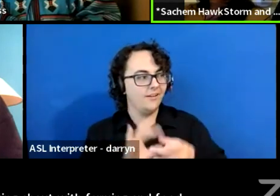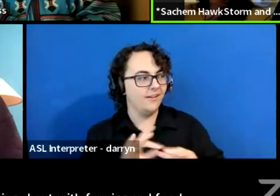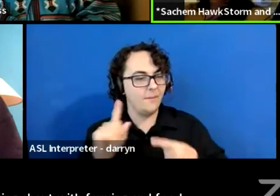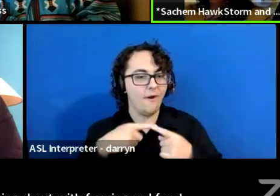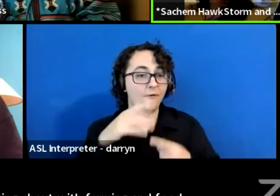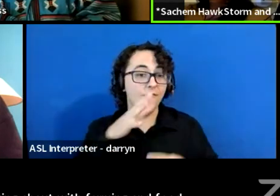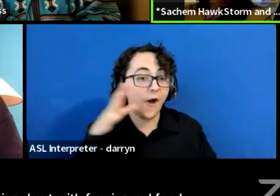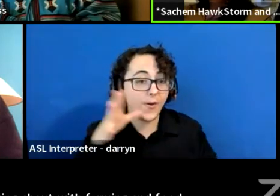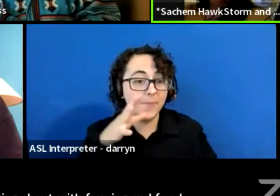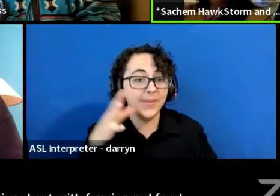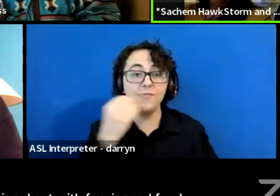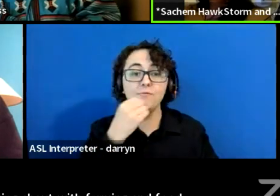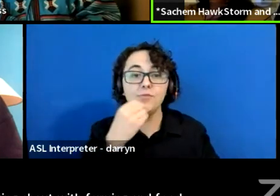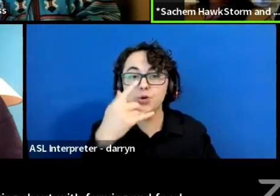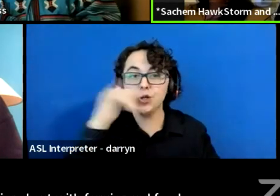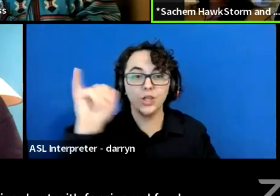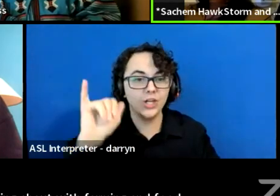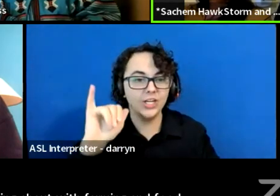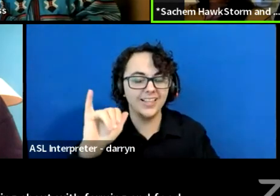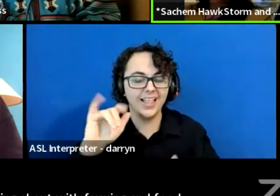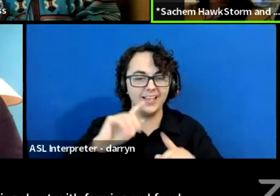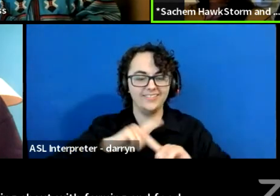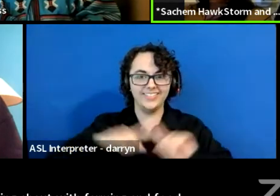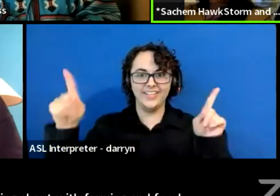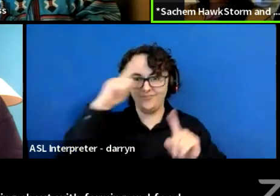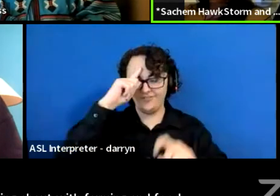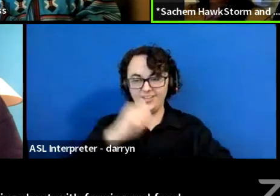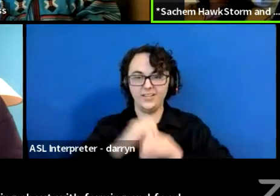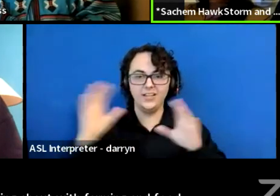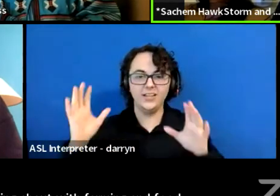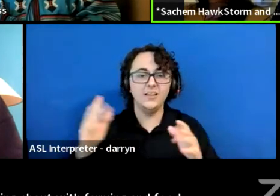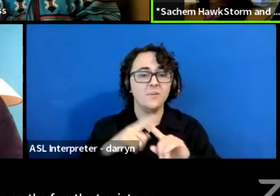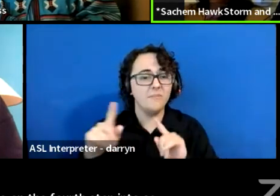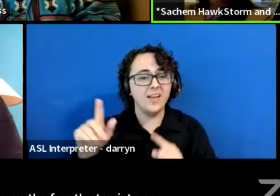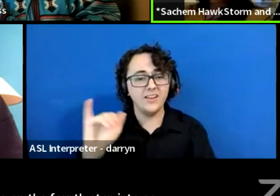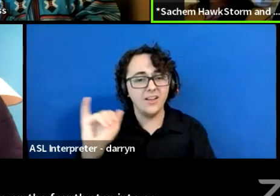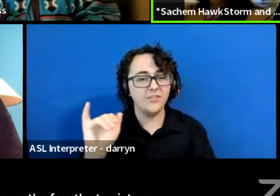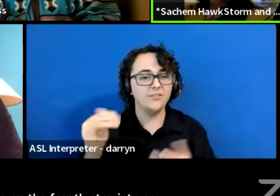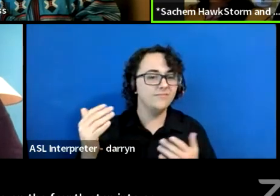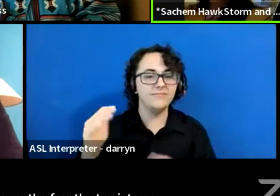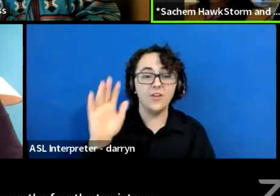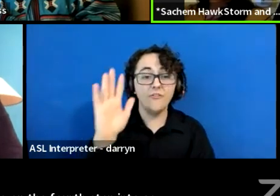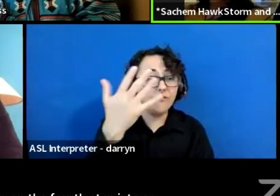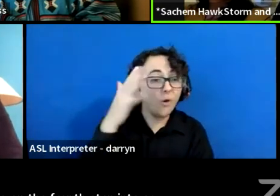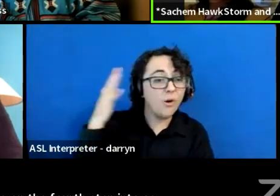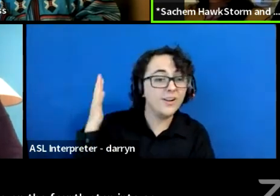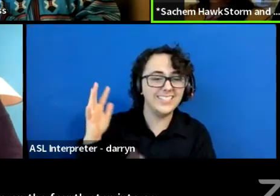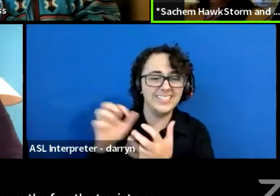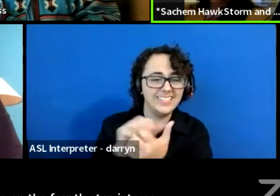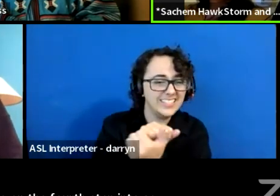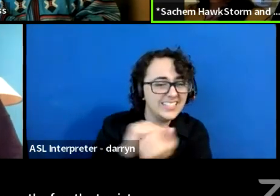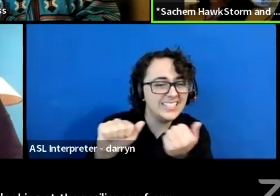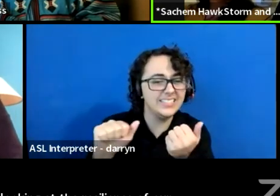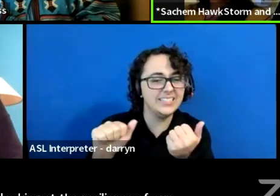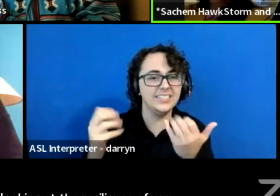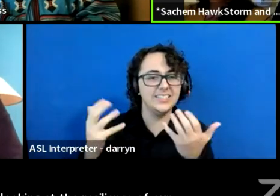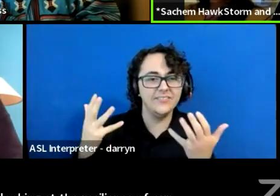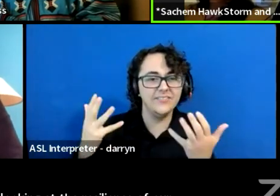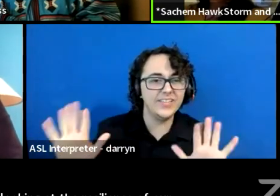But we're also, all the forest had been so destroyed. And we're looking at the resilience of our Earth Mother coming back.